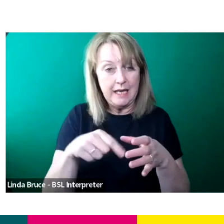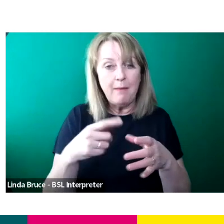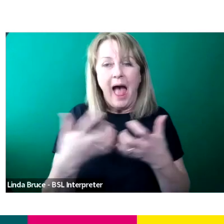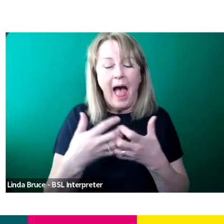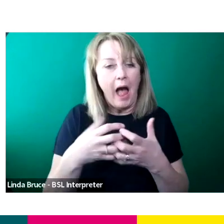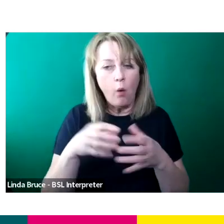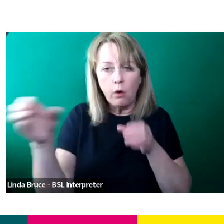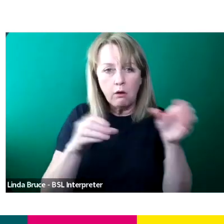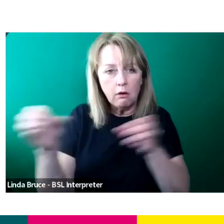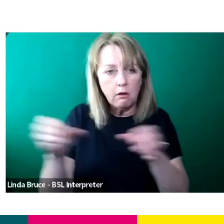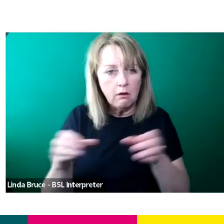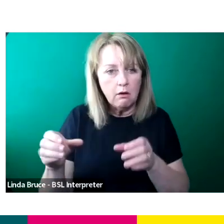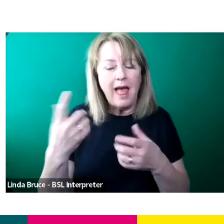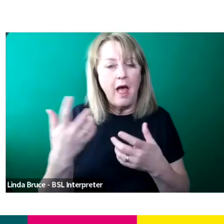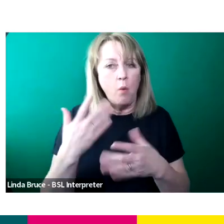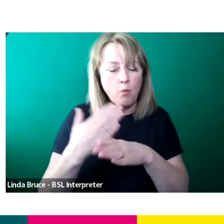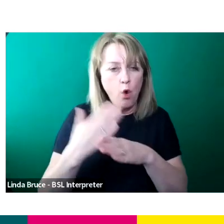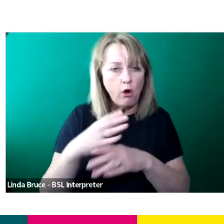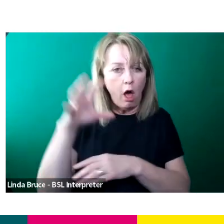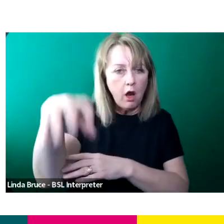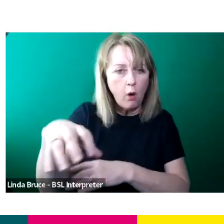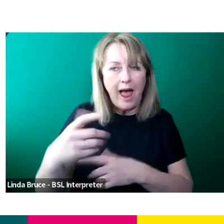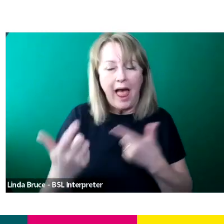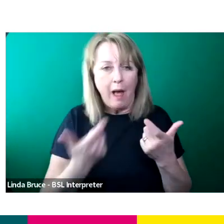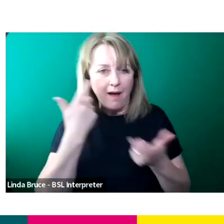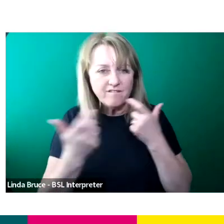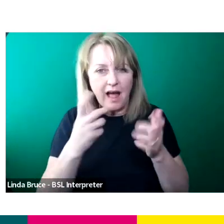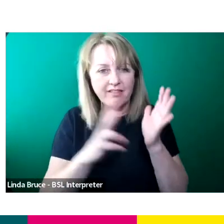working on location and how they find the villa and things like that, which was really interesting.